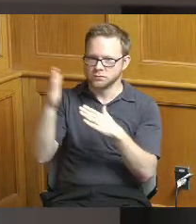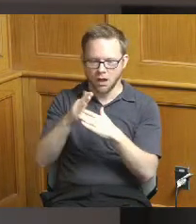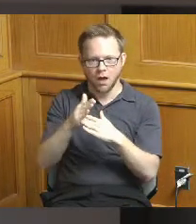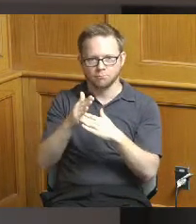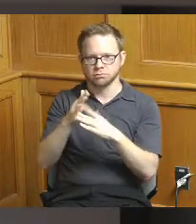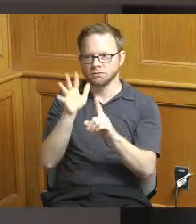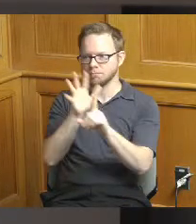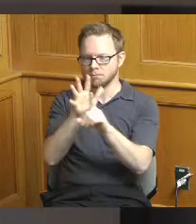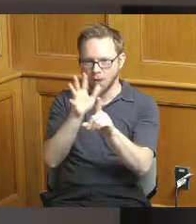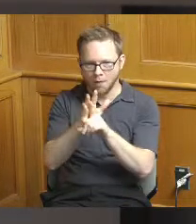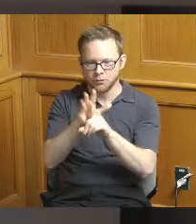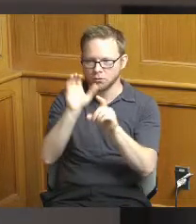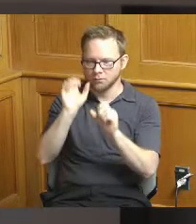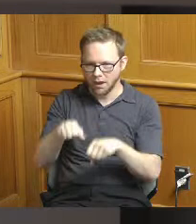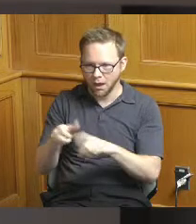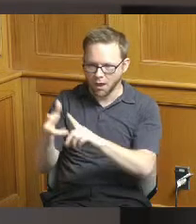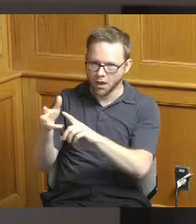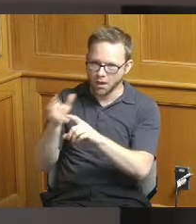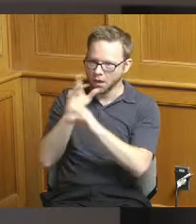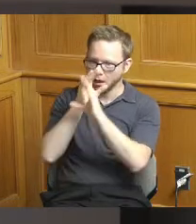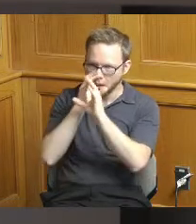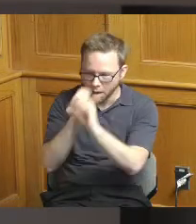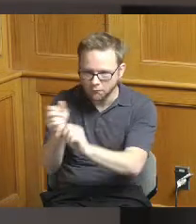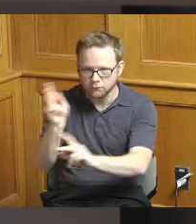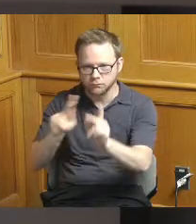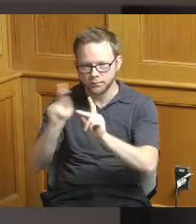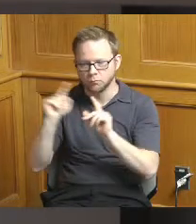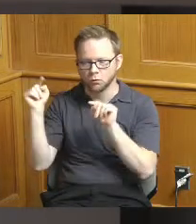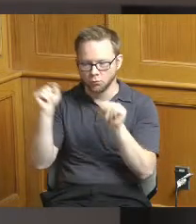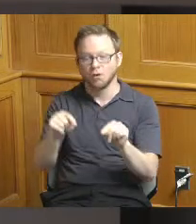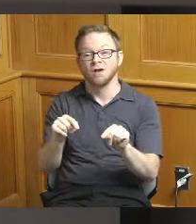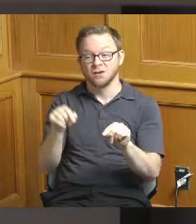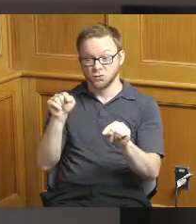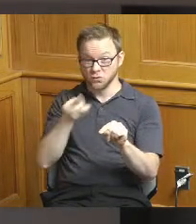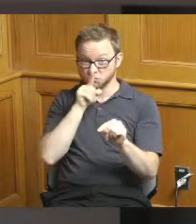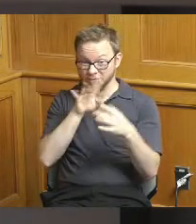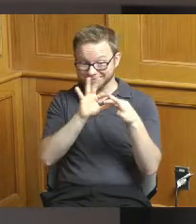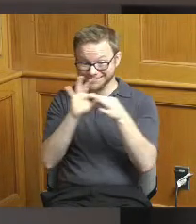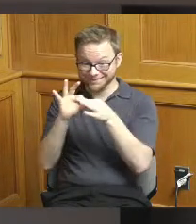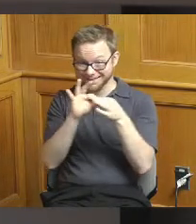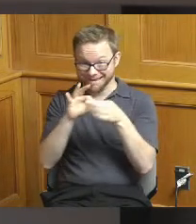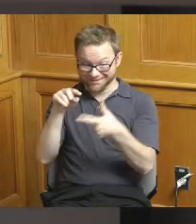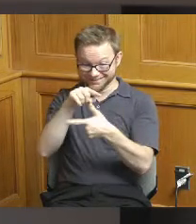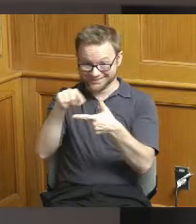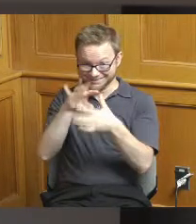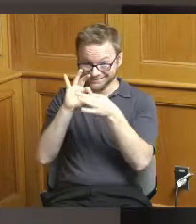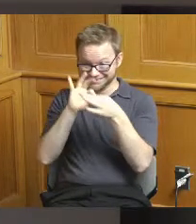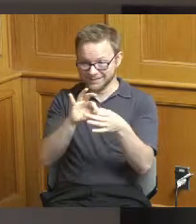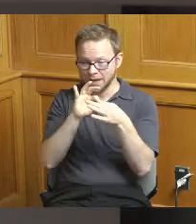two together and construct a riverfront park that would include playgrounds and an event lawn and